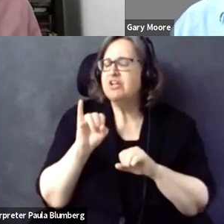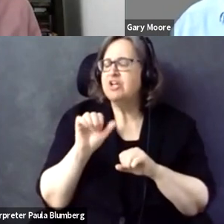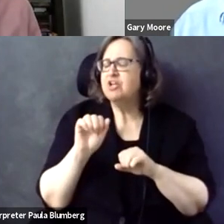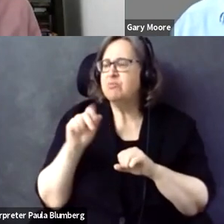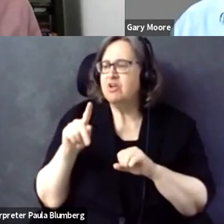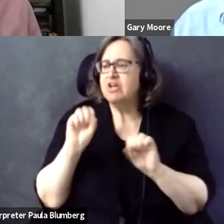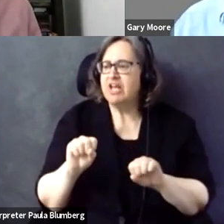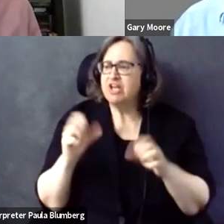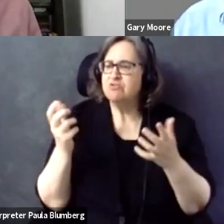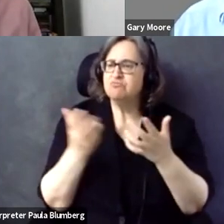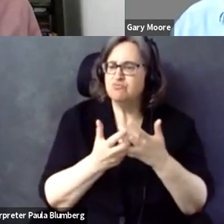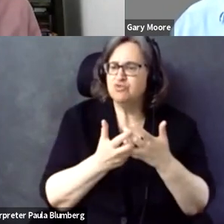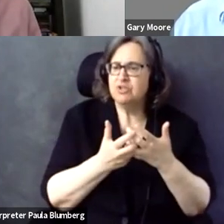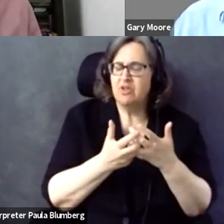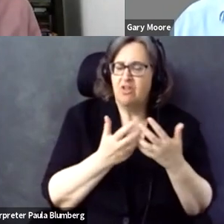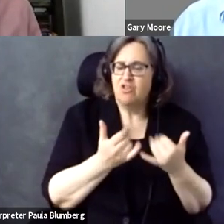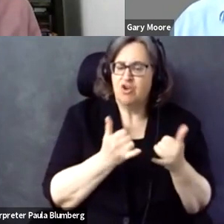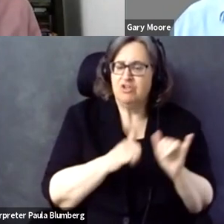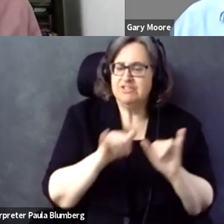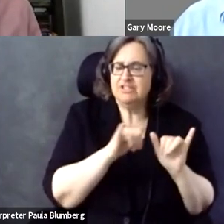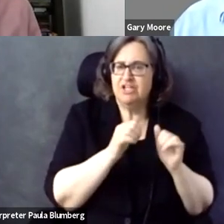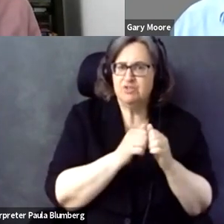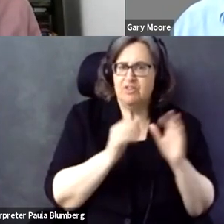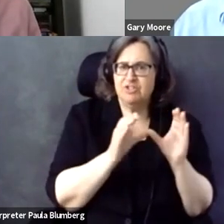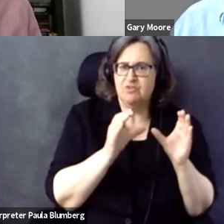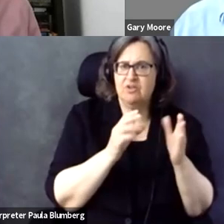So we have another question on how the IAAP can recognize sill Yate the